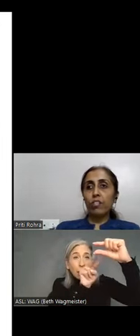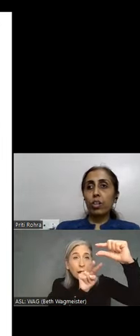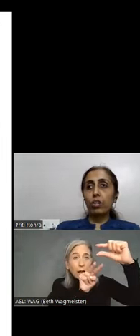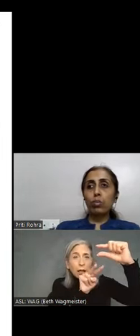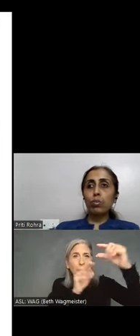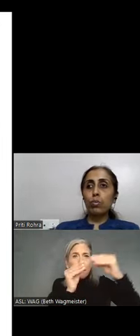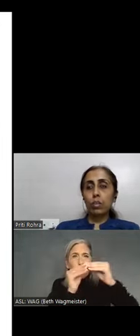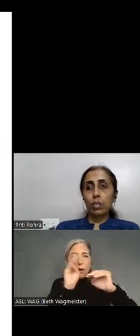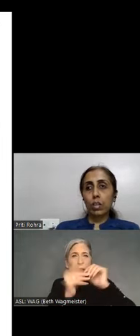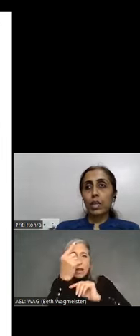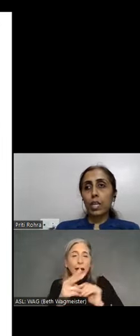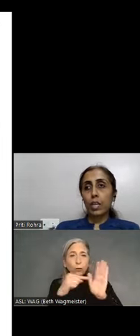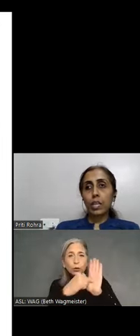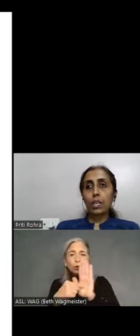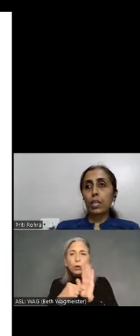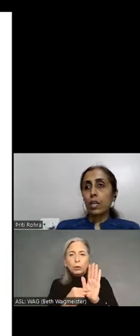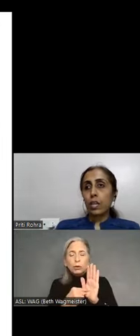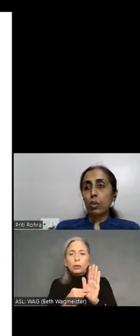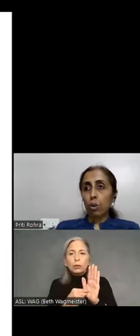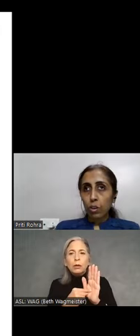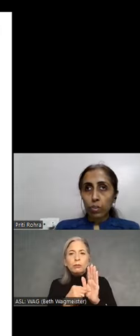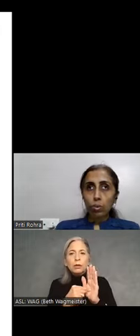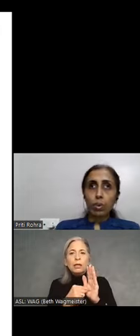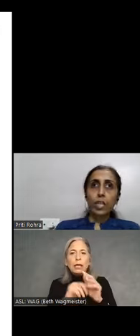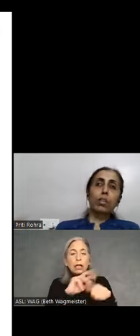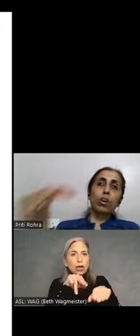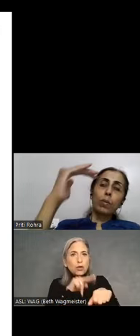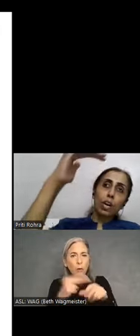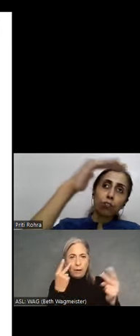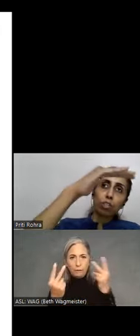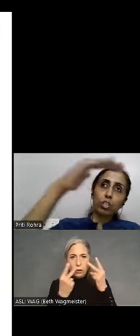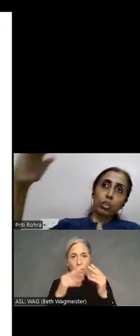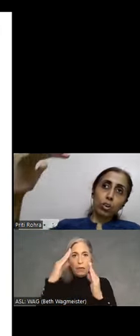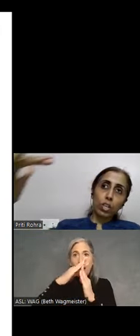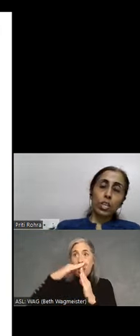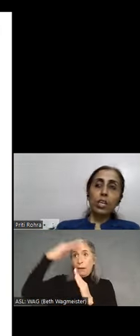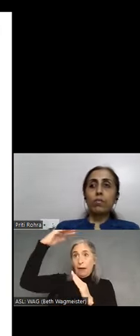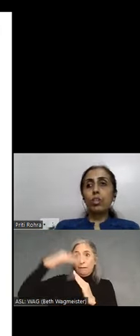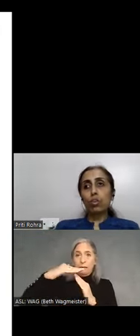will show you the content in a normal view and the top half, which is a docked area, will show